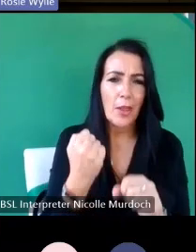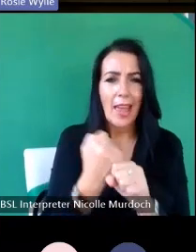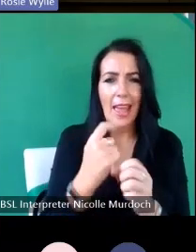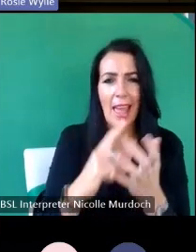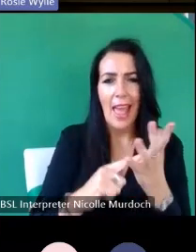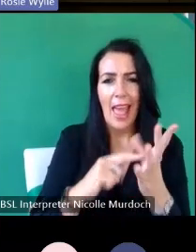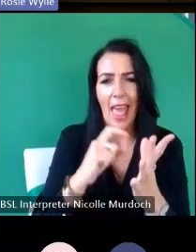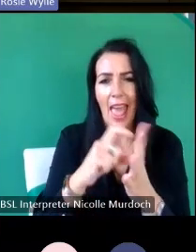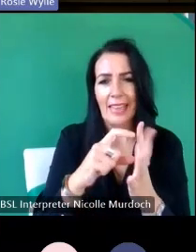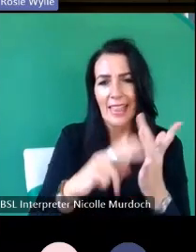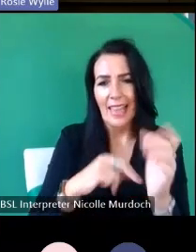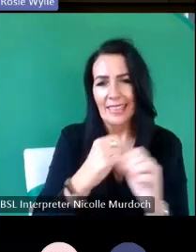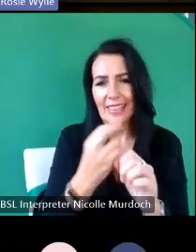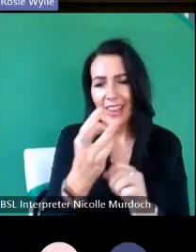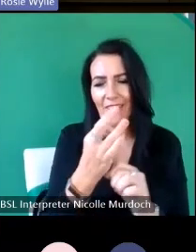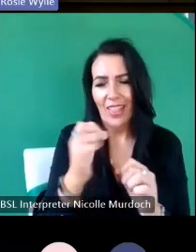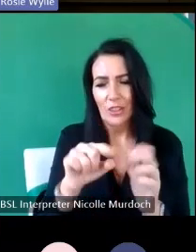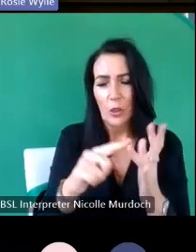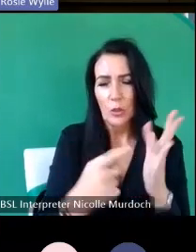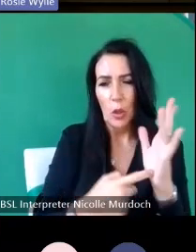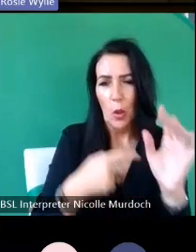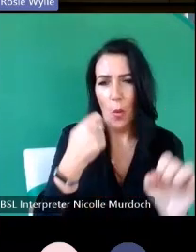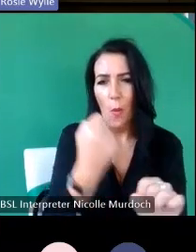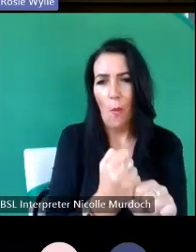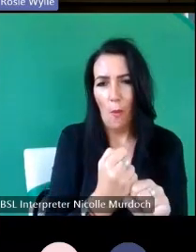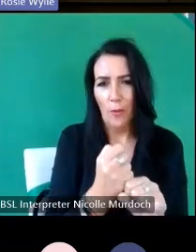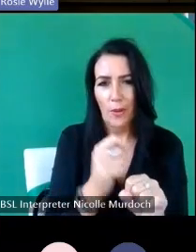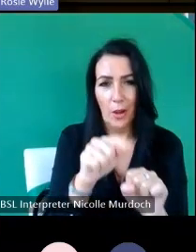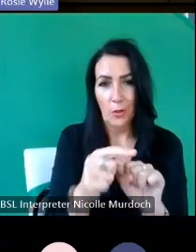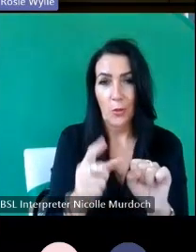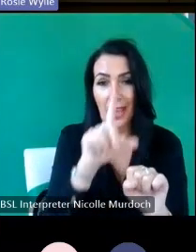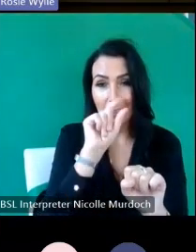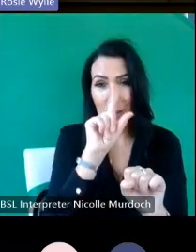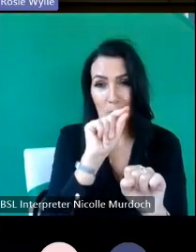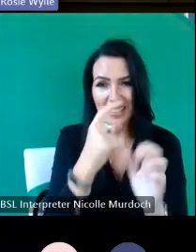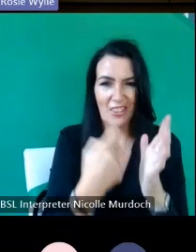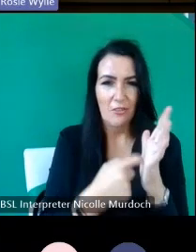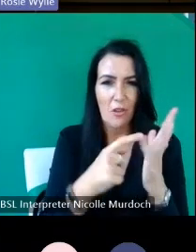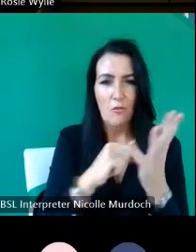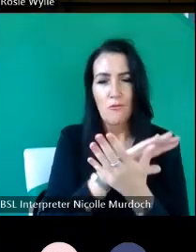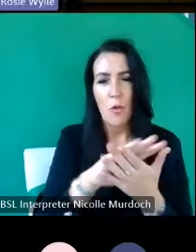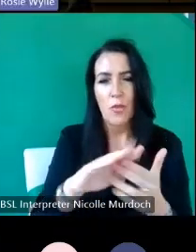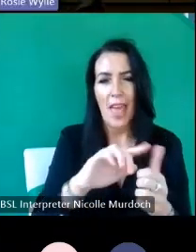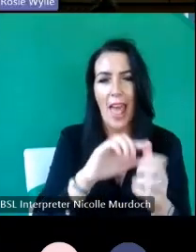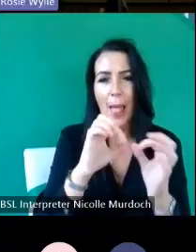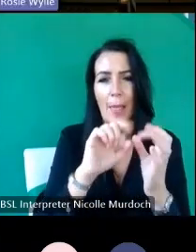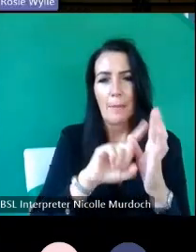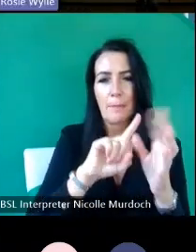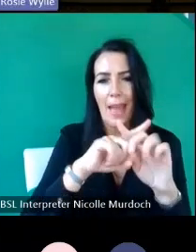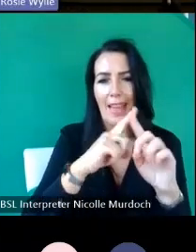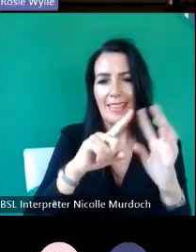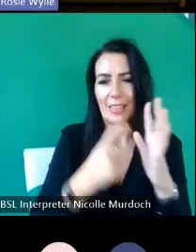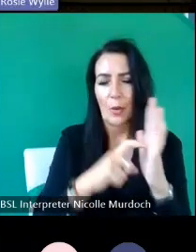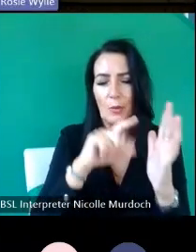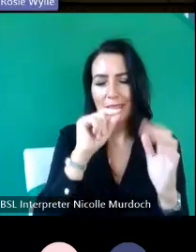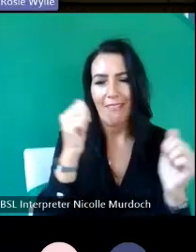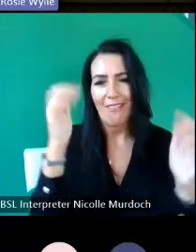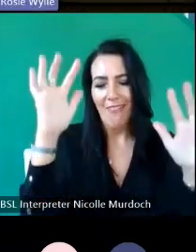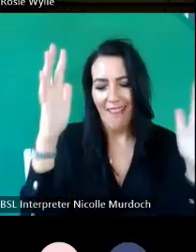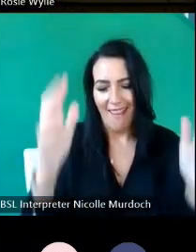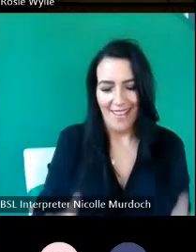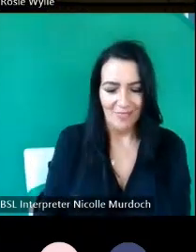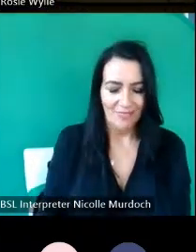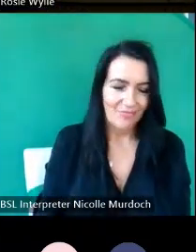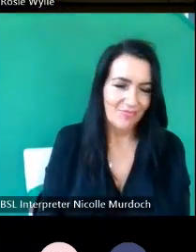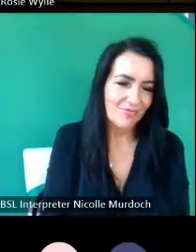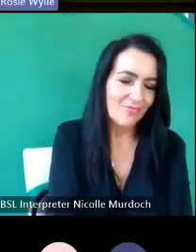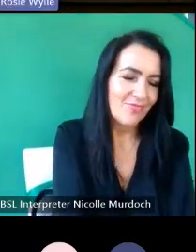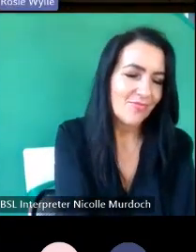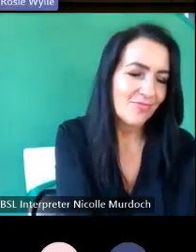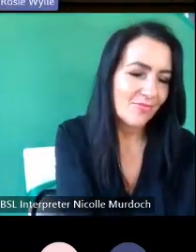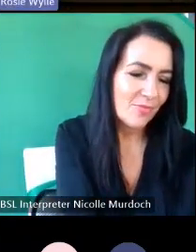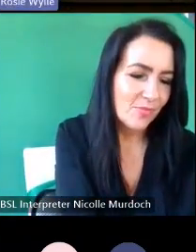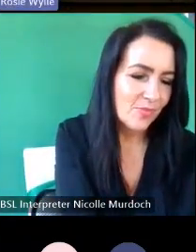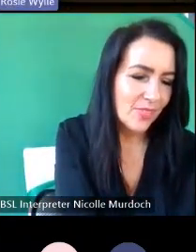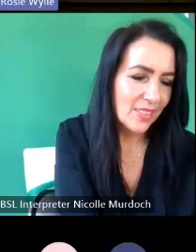me um on resell and boxer on Twitter or LinkedIn or wherever hey thank you you you had 10 seconds